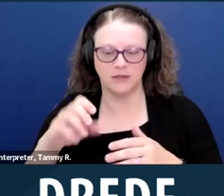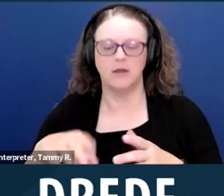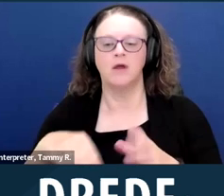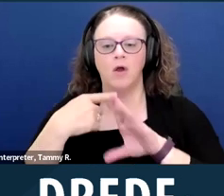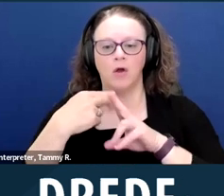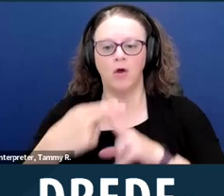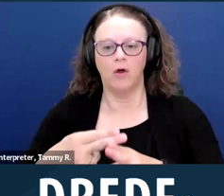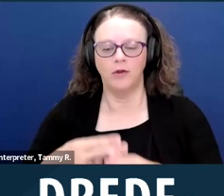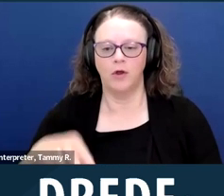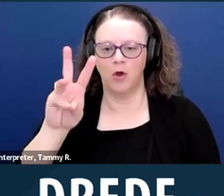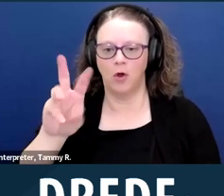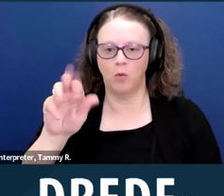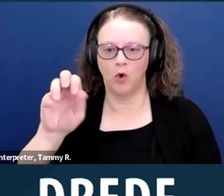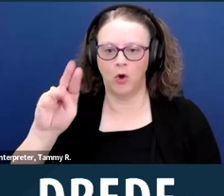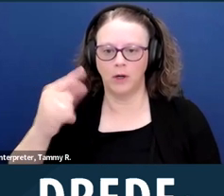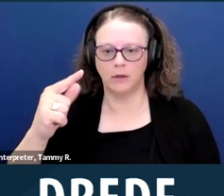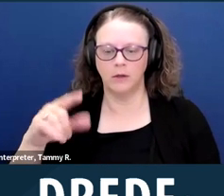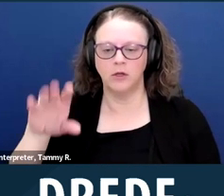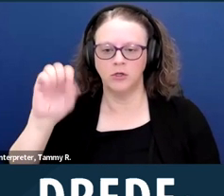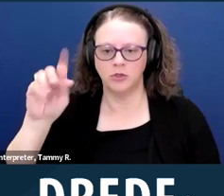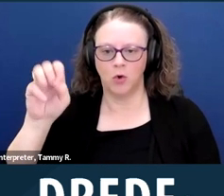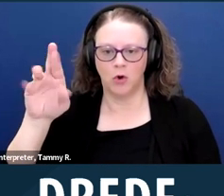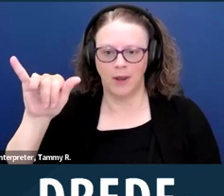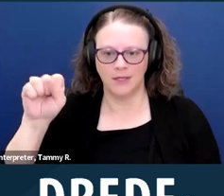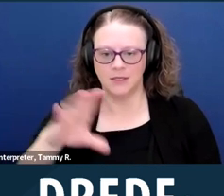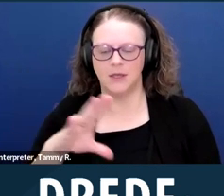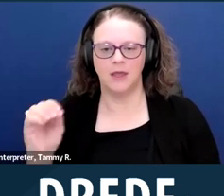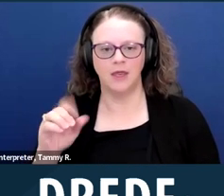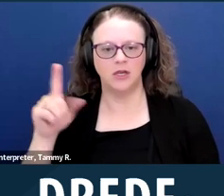for people with disabilities. And Patrice, please take it away.